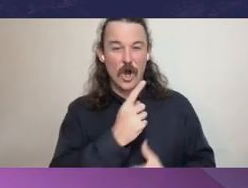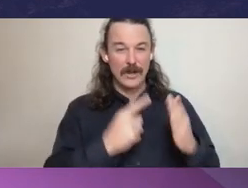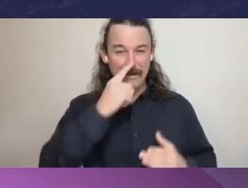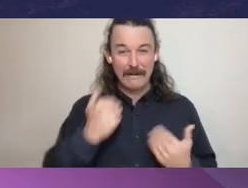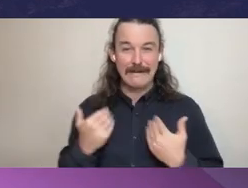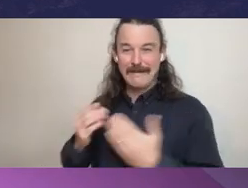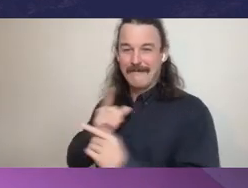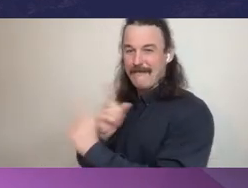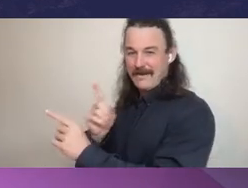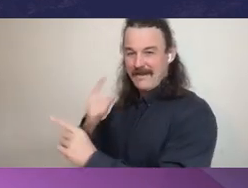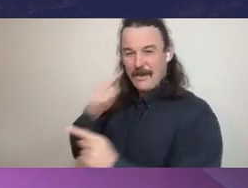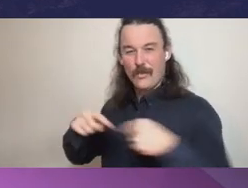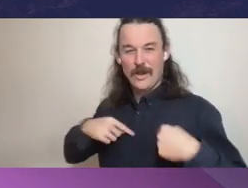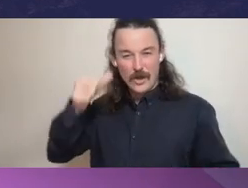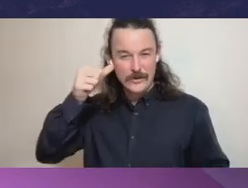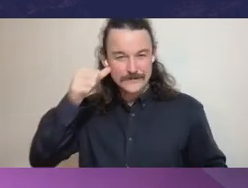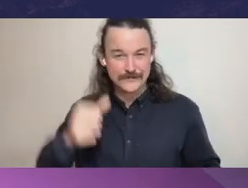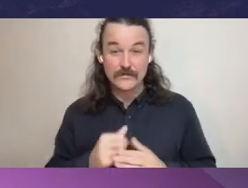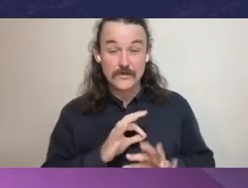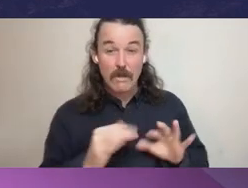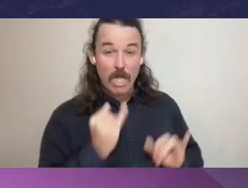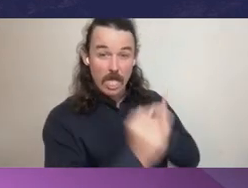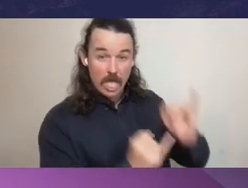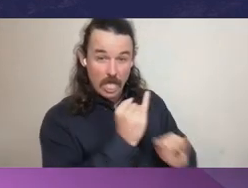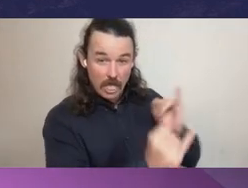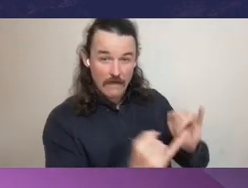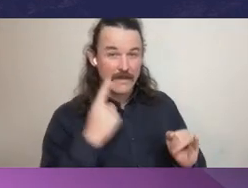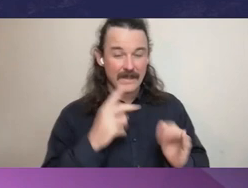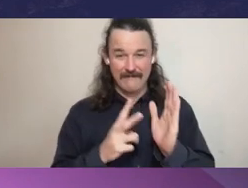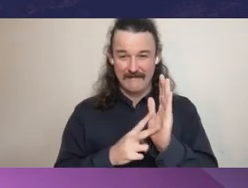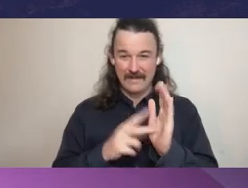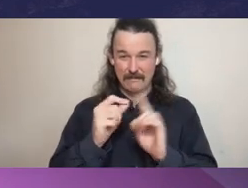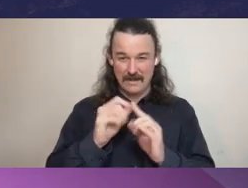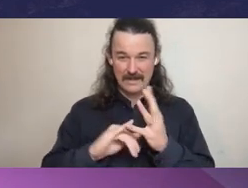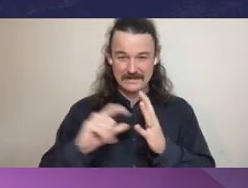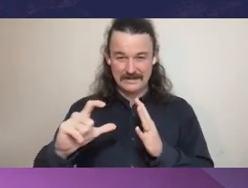I think the caution in the VPSC guidelines and my caution is, is that the public sector